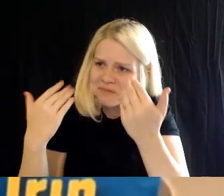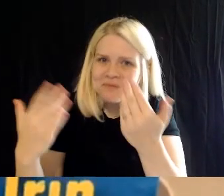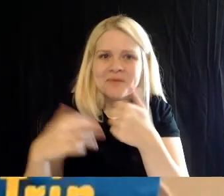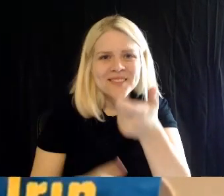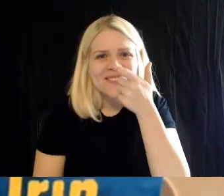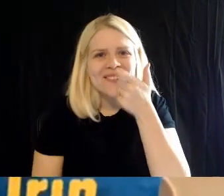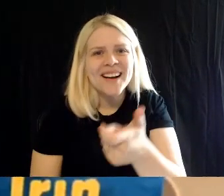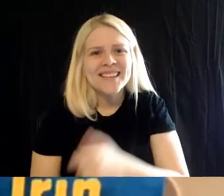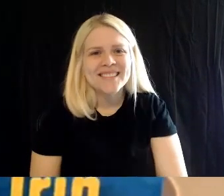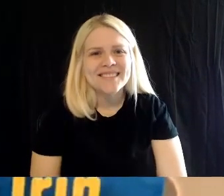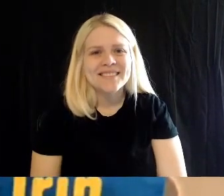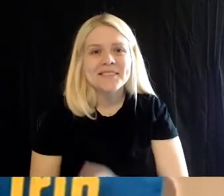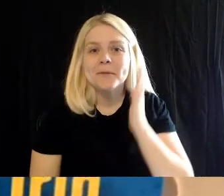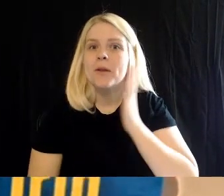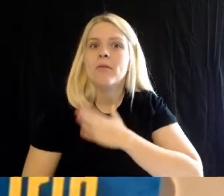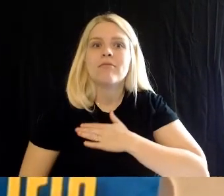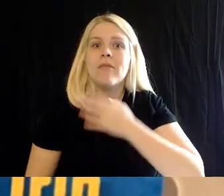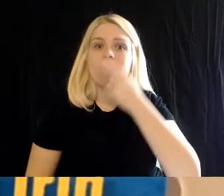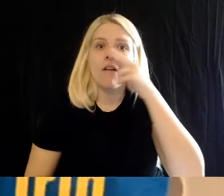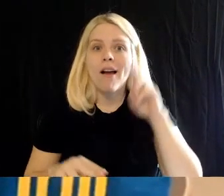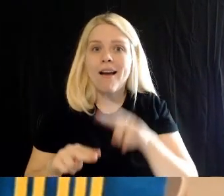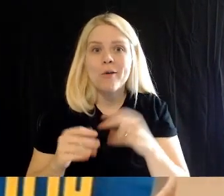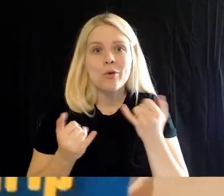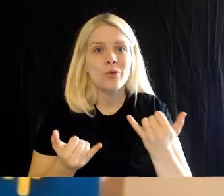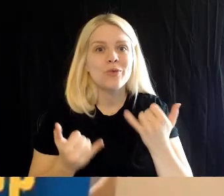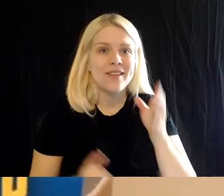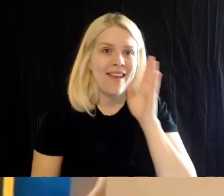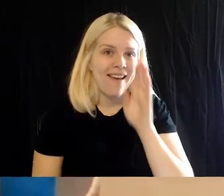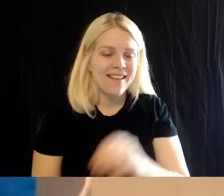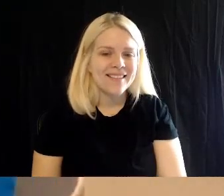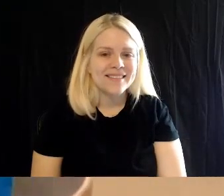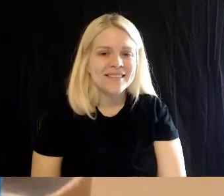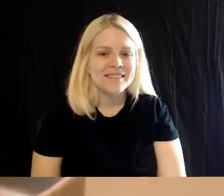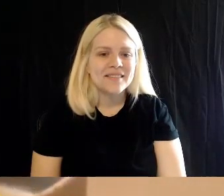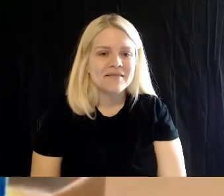this is gonna be a good one. I'm gonna ease away, we're gonna be